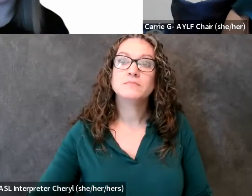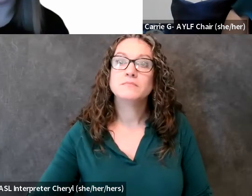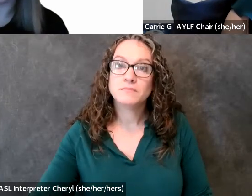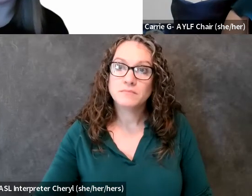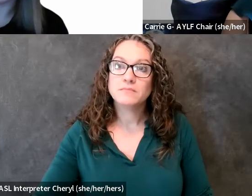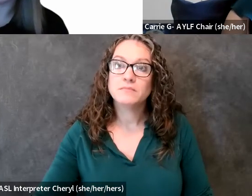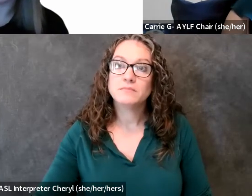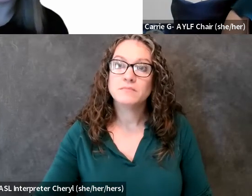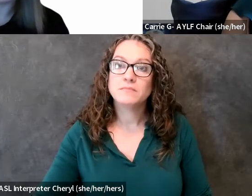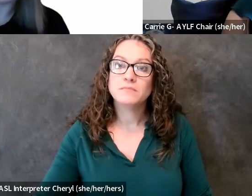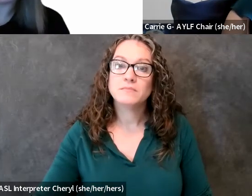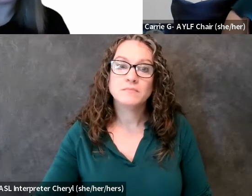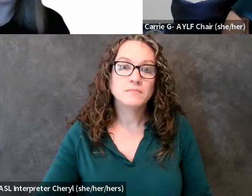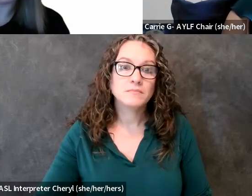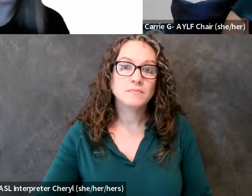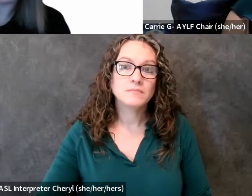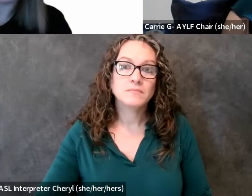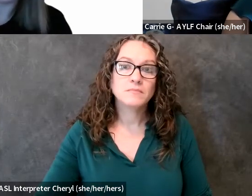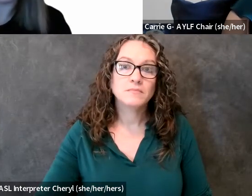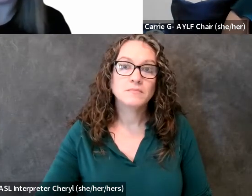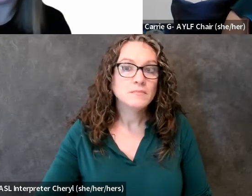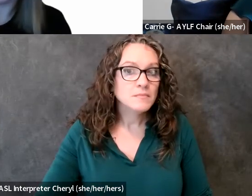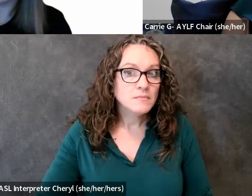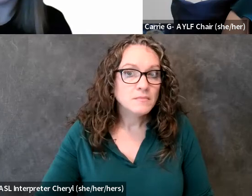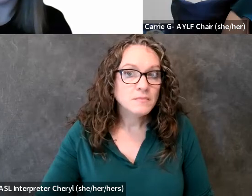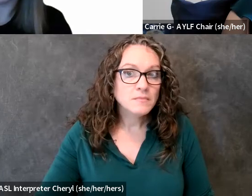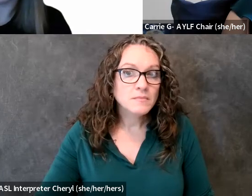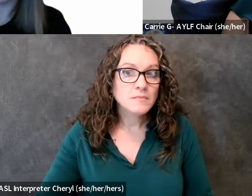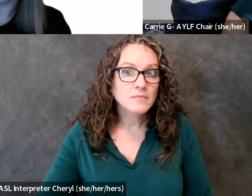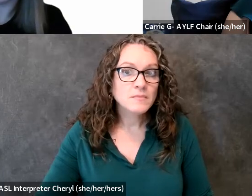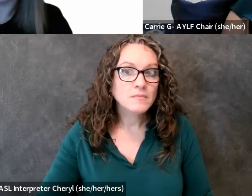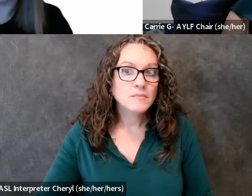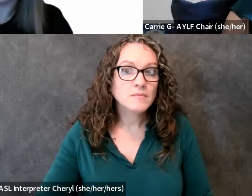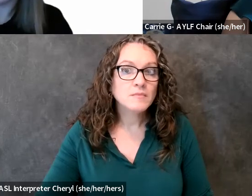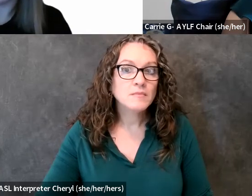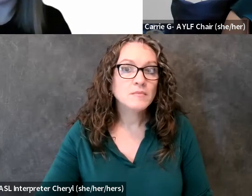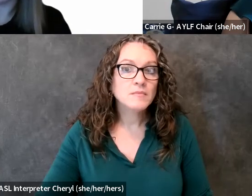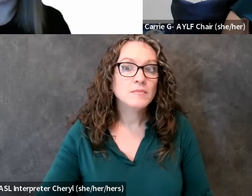somebody said something but i also haven't what does so do we have to travel what i